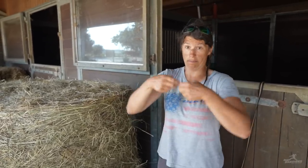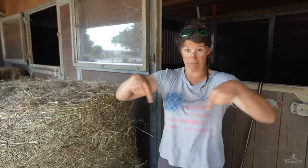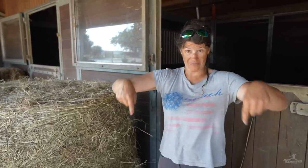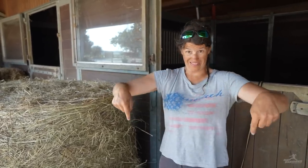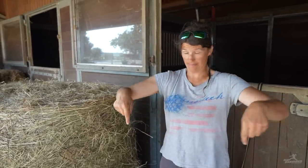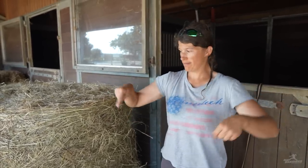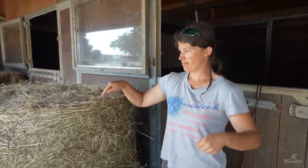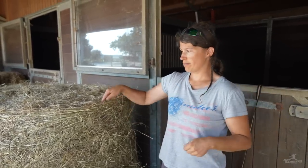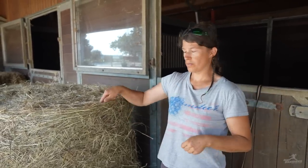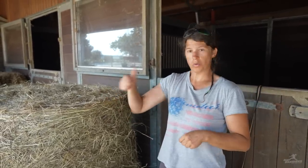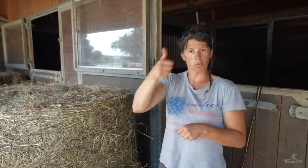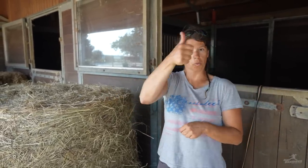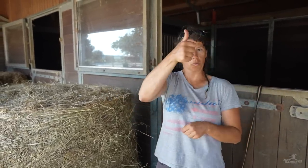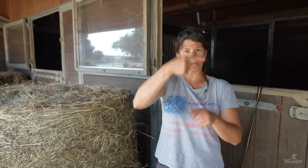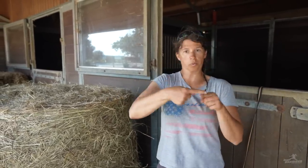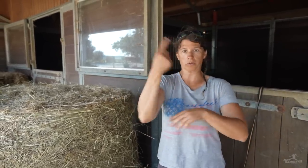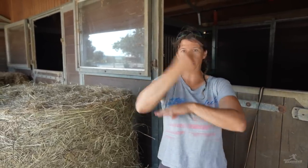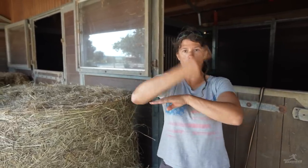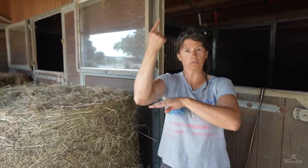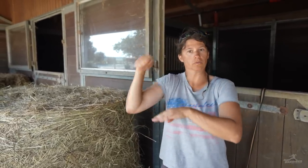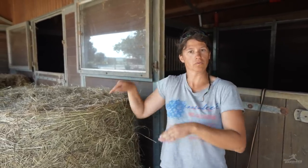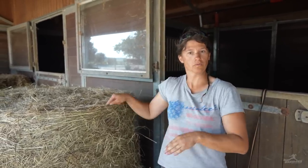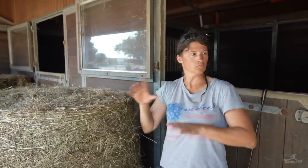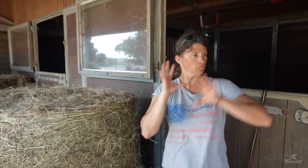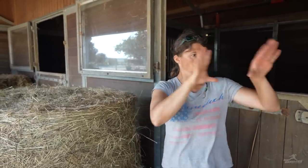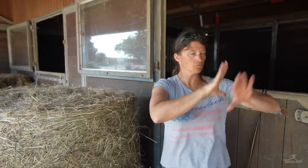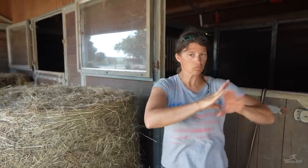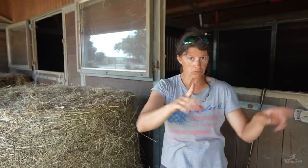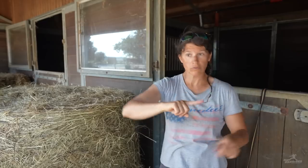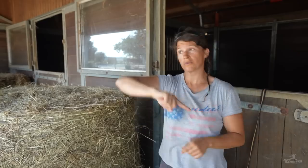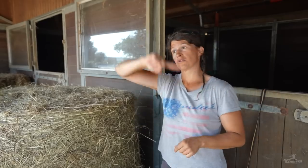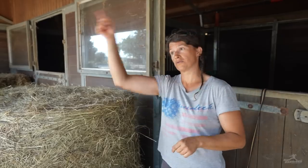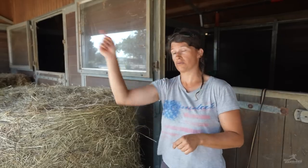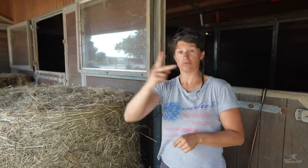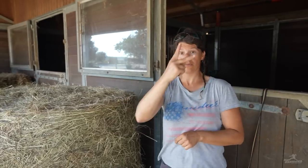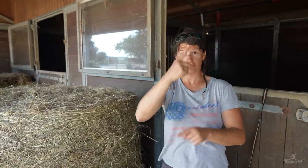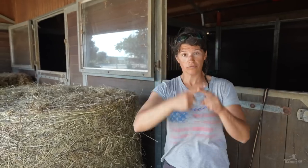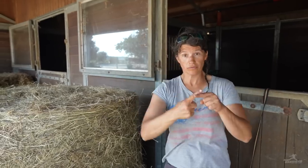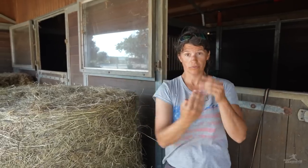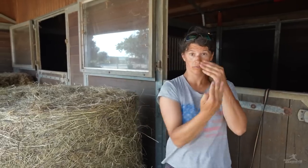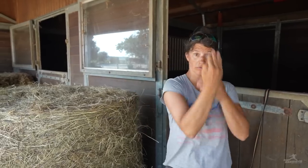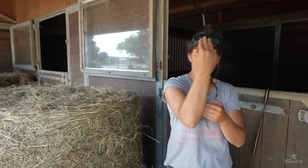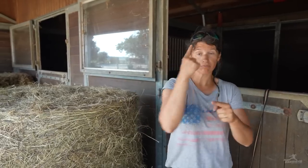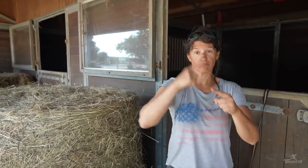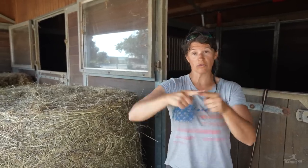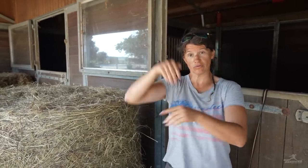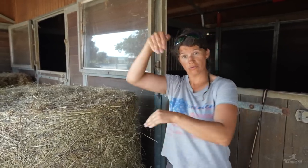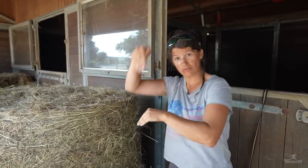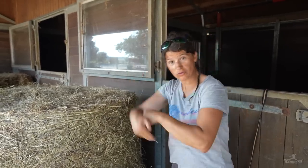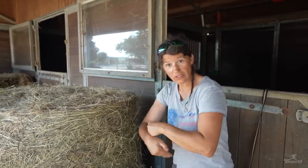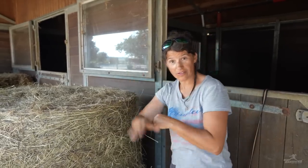Here, I give them hay once a day. At another place, I give hay twice in the morning and at night.